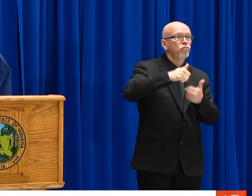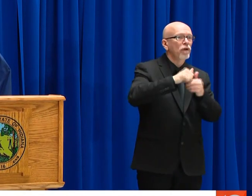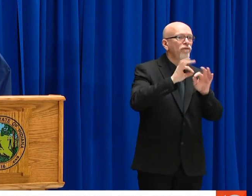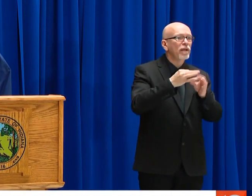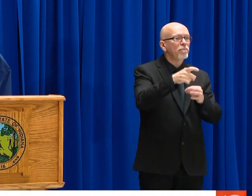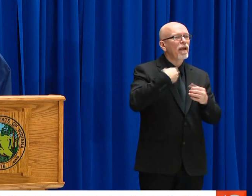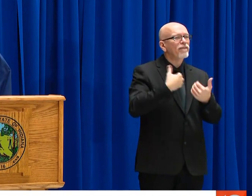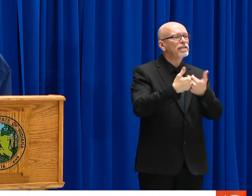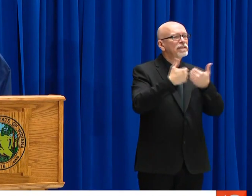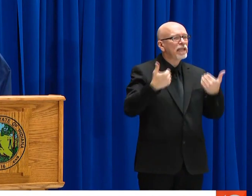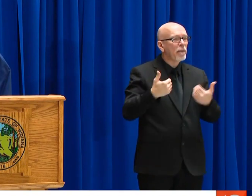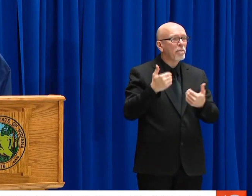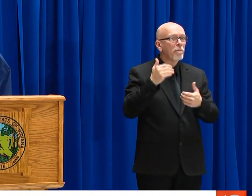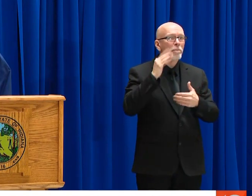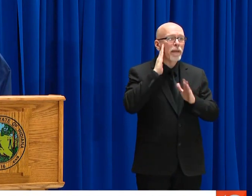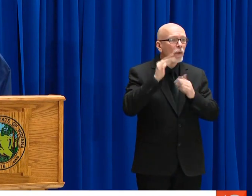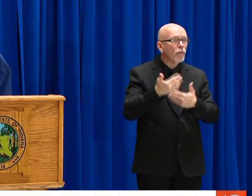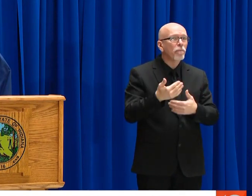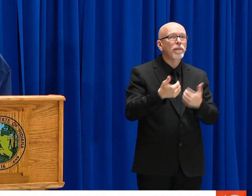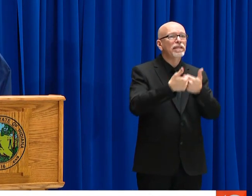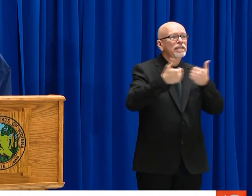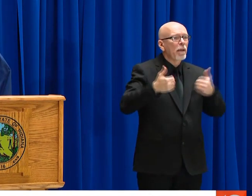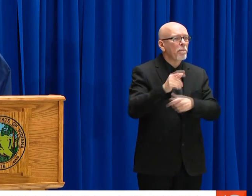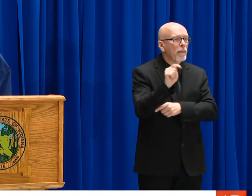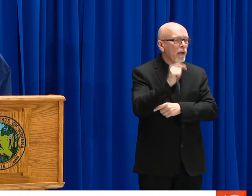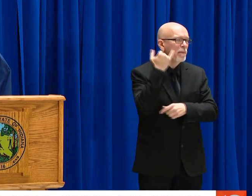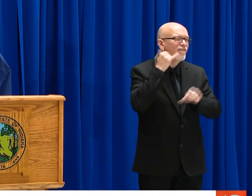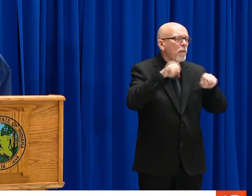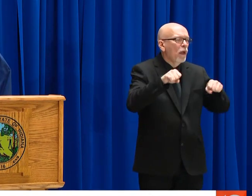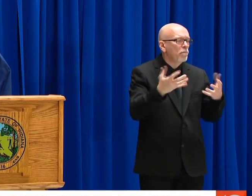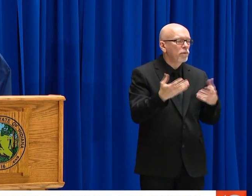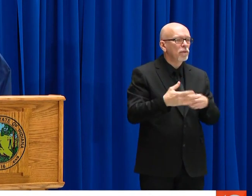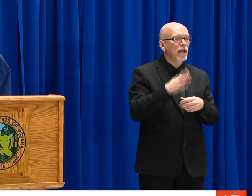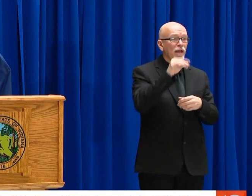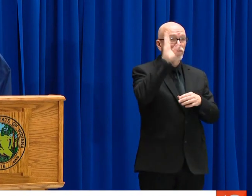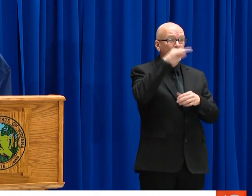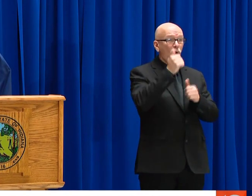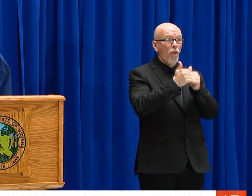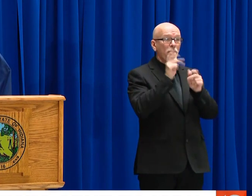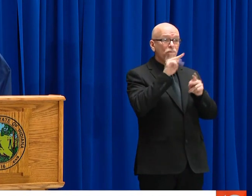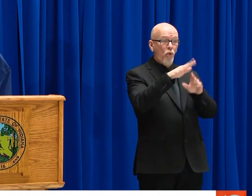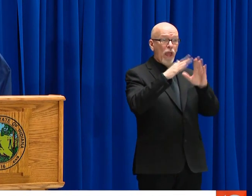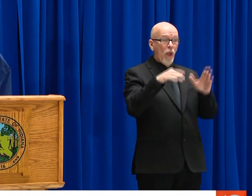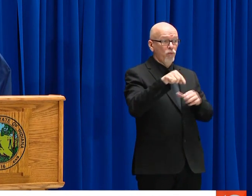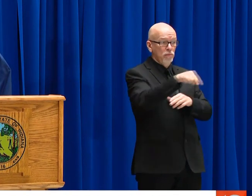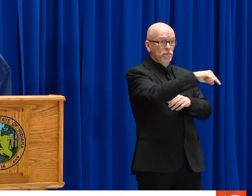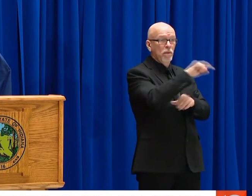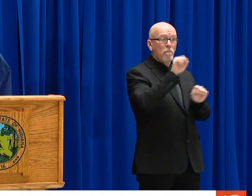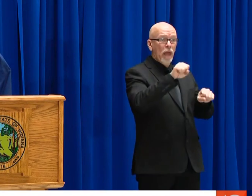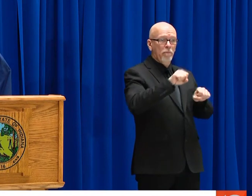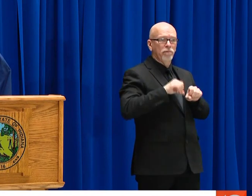ALREADY BE STAYING HOME. BUT DO YOUR BEST TO ISOLATE YOURSELF IN YOUR HOME. SEPARATE YOUR BATHROOM AND